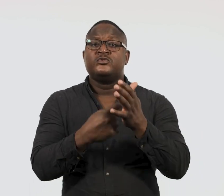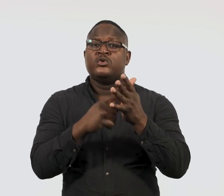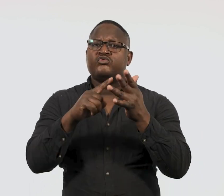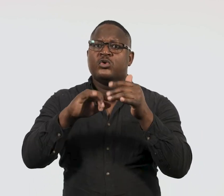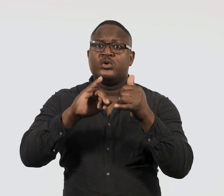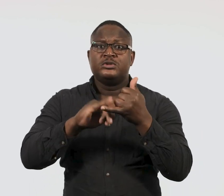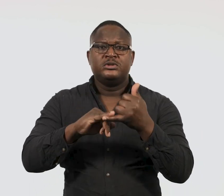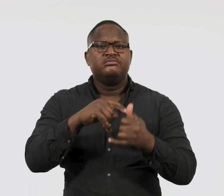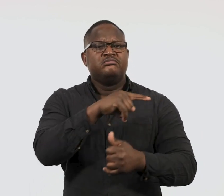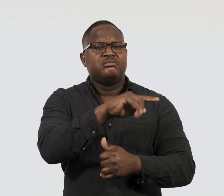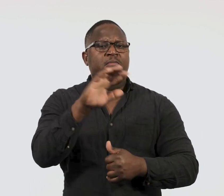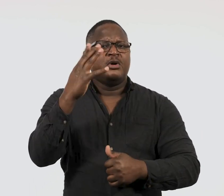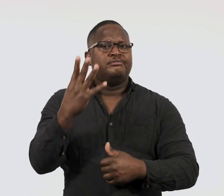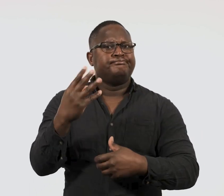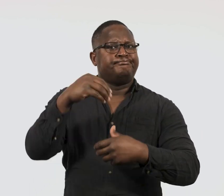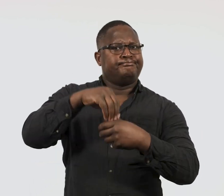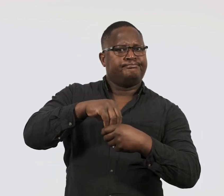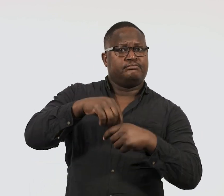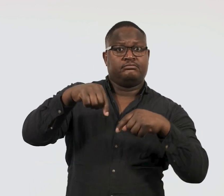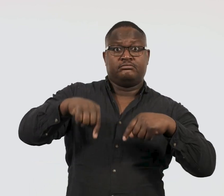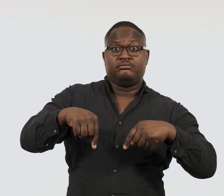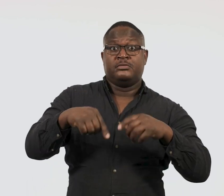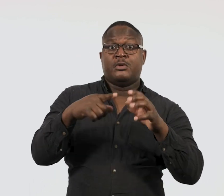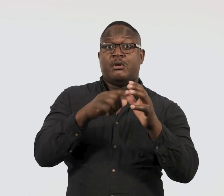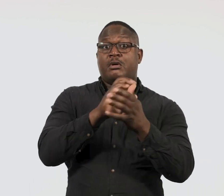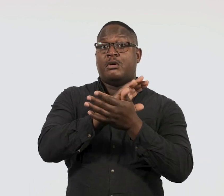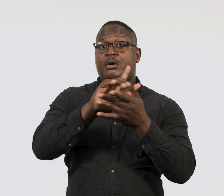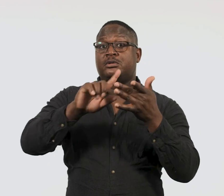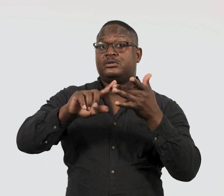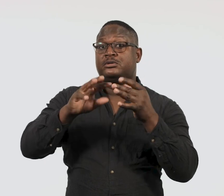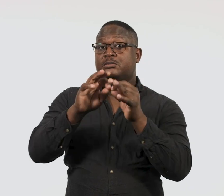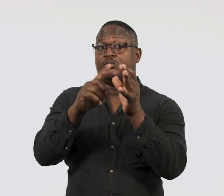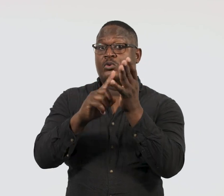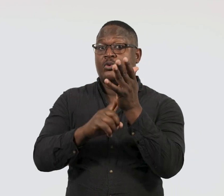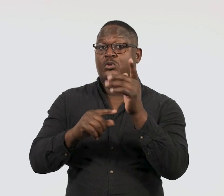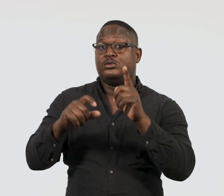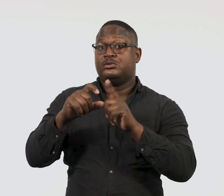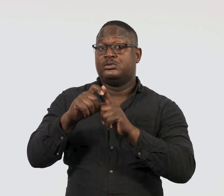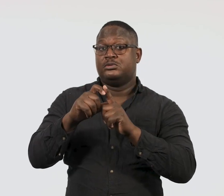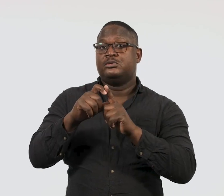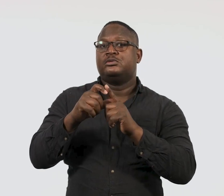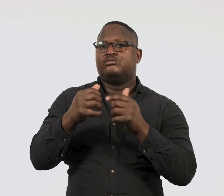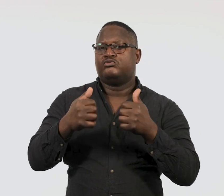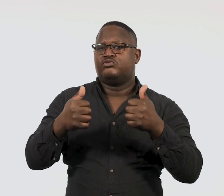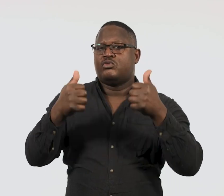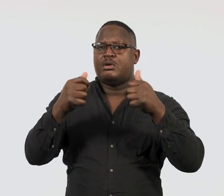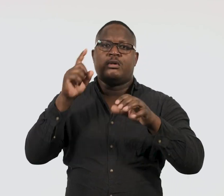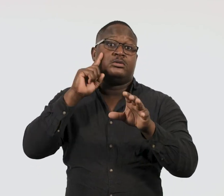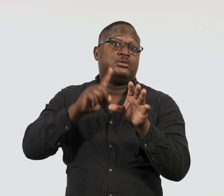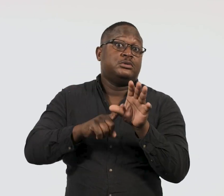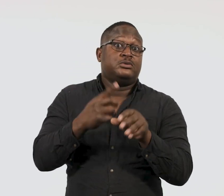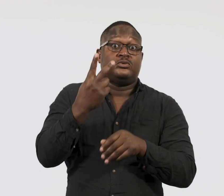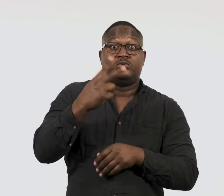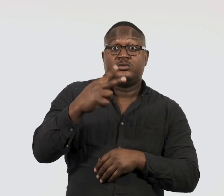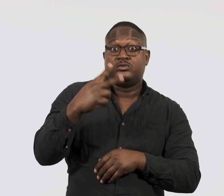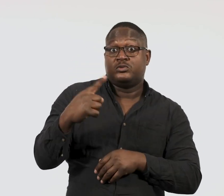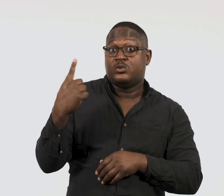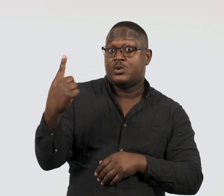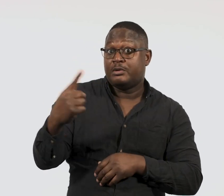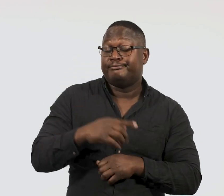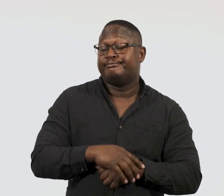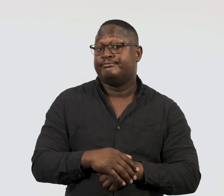Ross was a finalist in the 2021 Archibald.